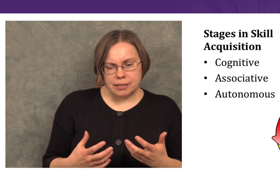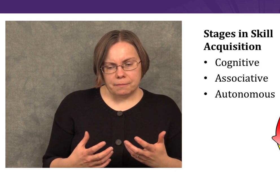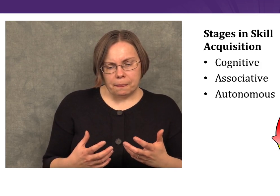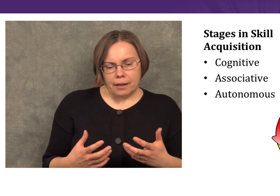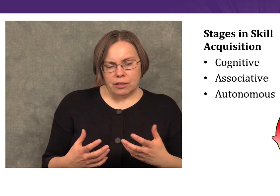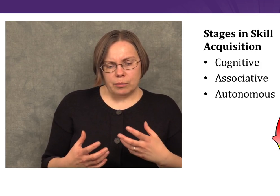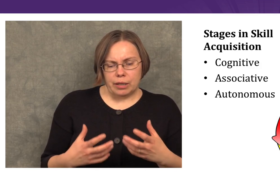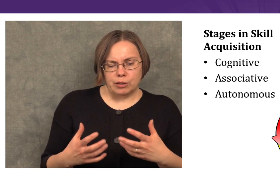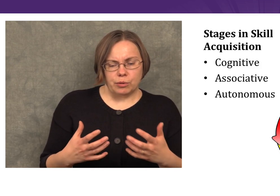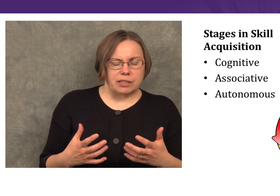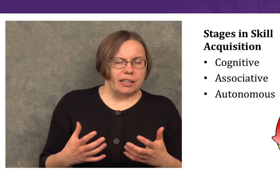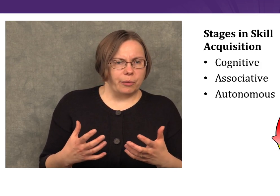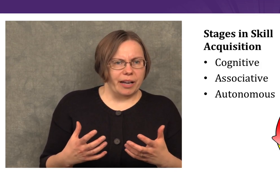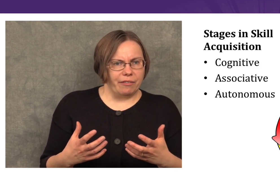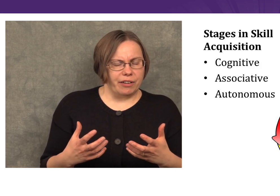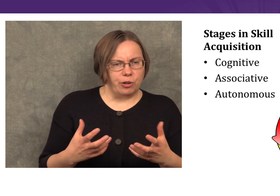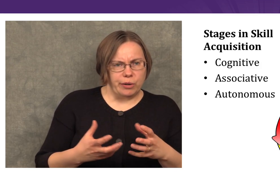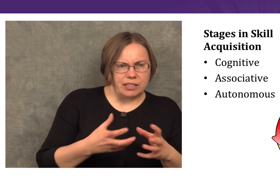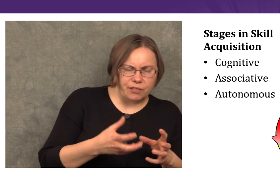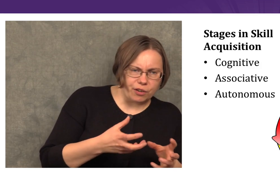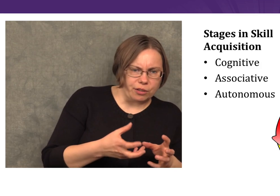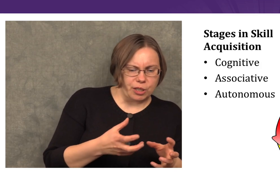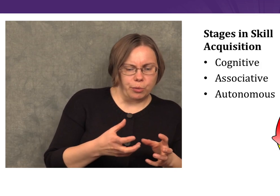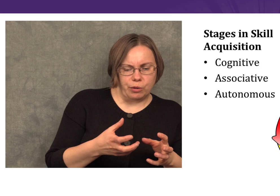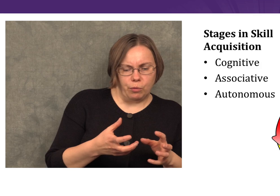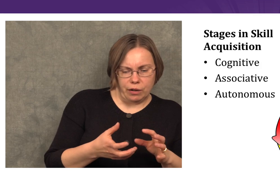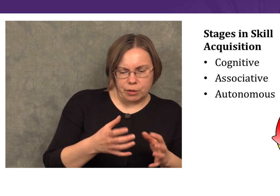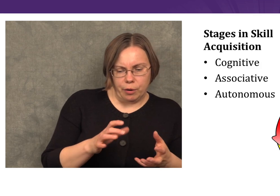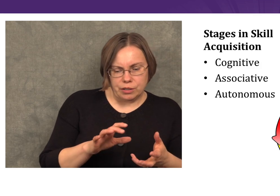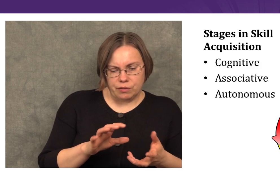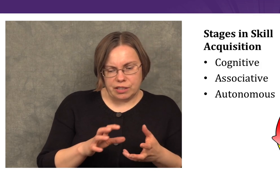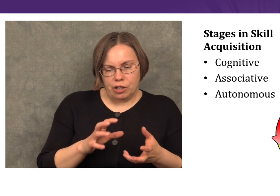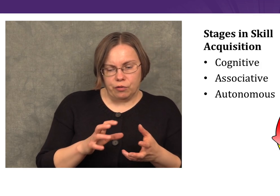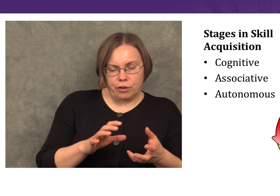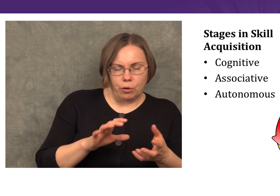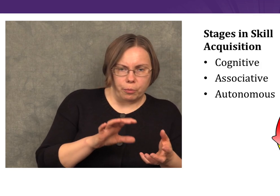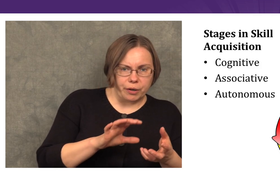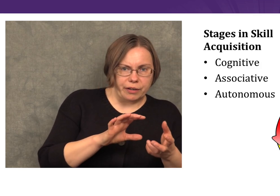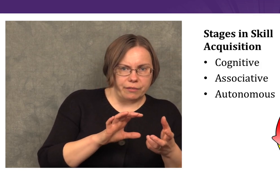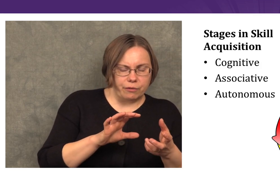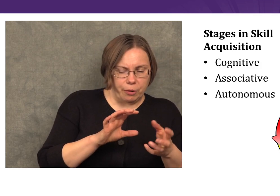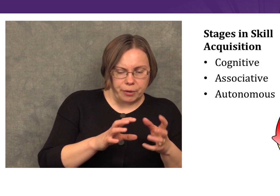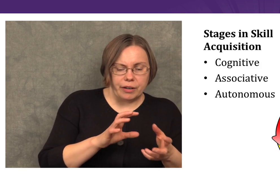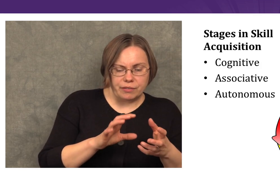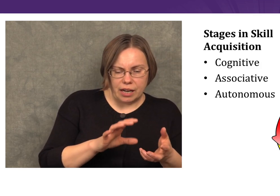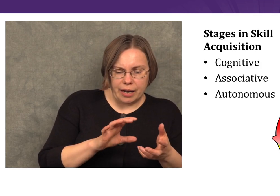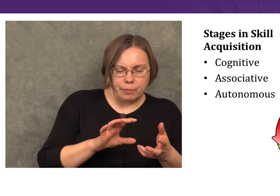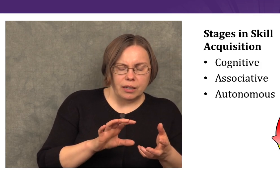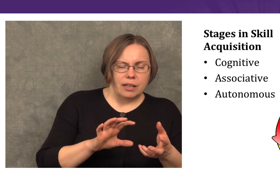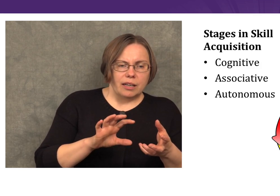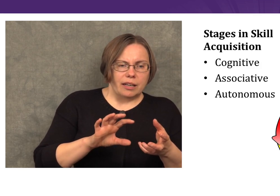sometimes we’ll see that we have increased difficulty with one of the parts of the skill for a period of time